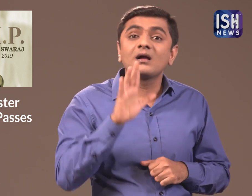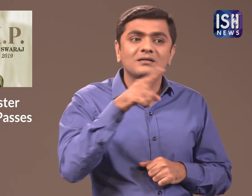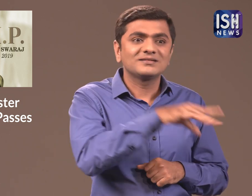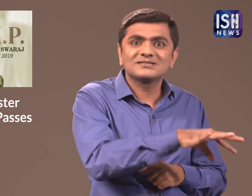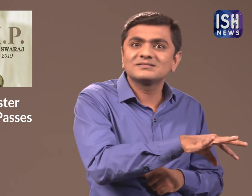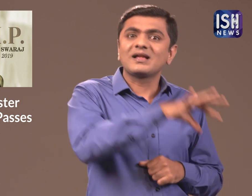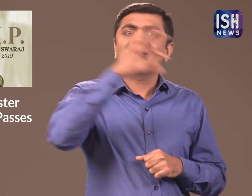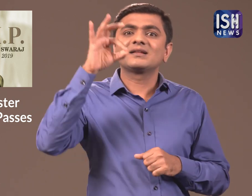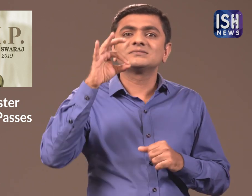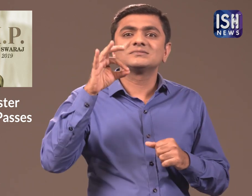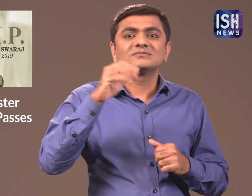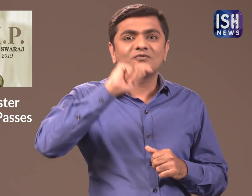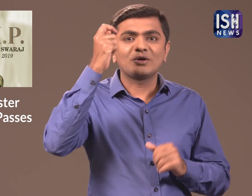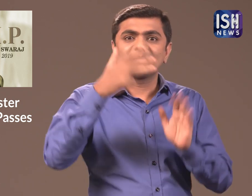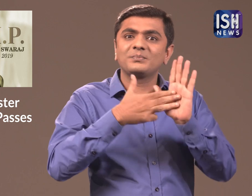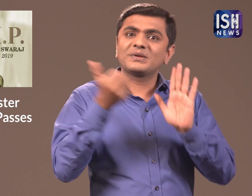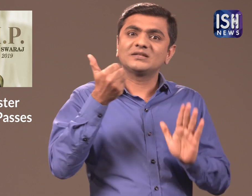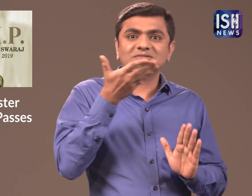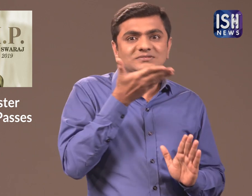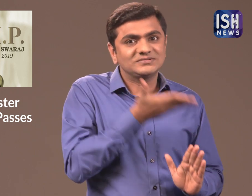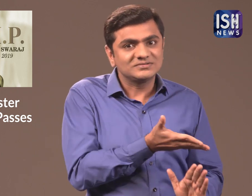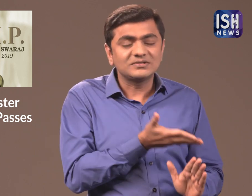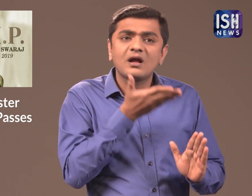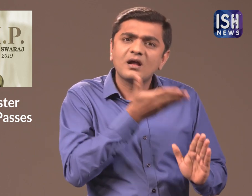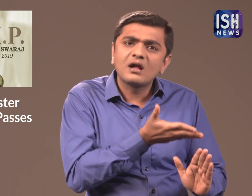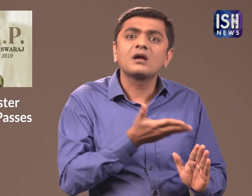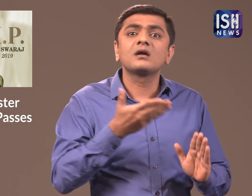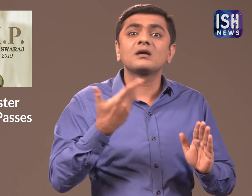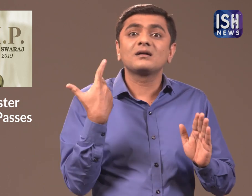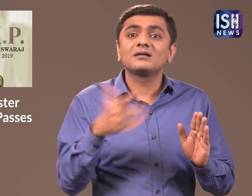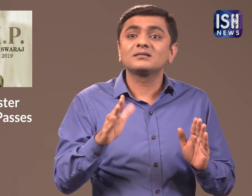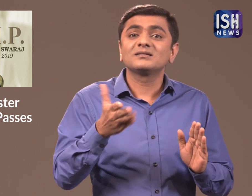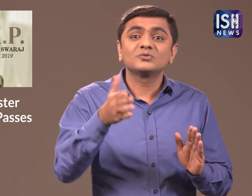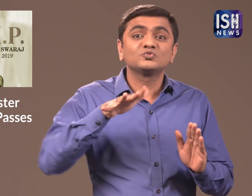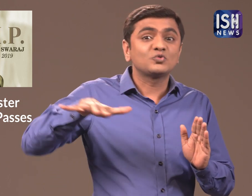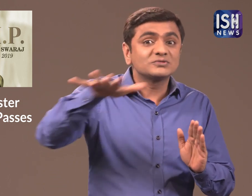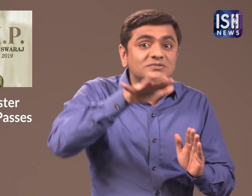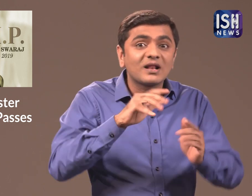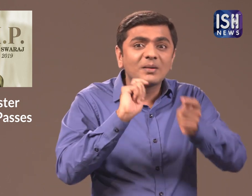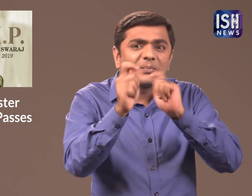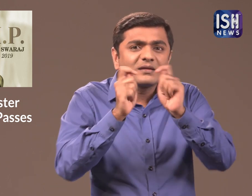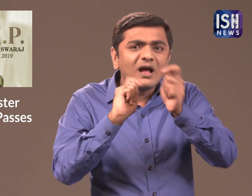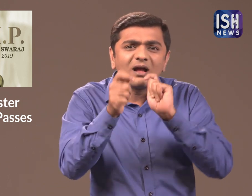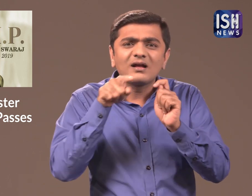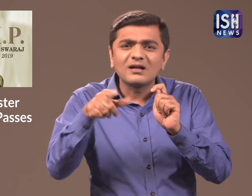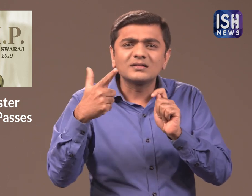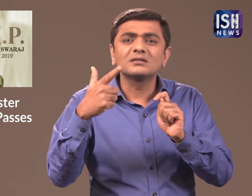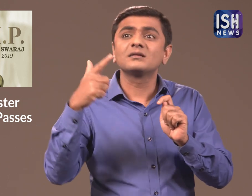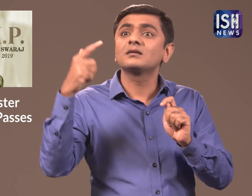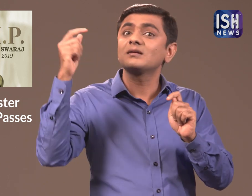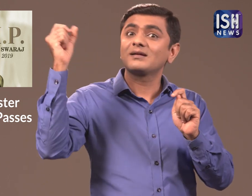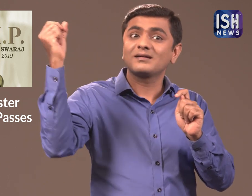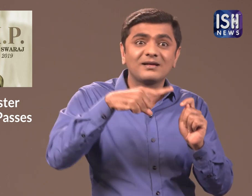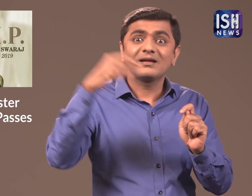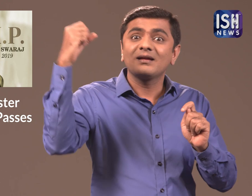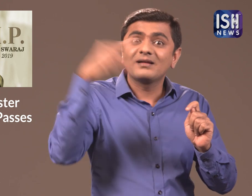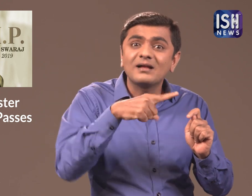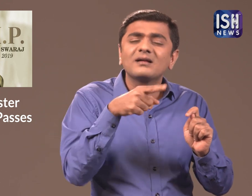When she was elected as Foreign Minister, people sent her a lots of messages on social media.